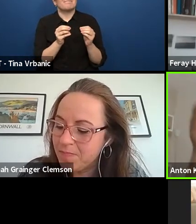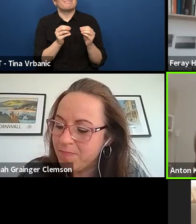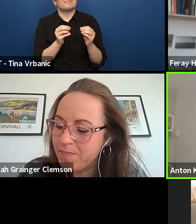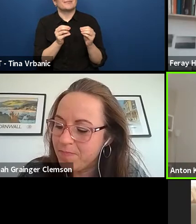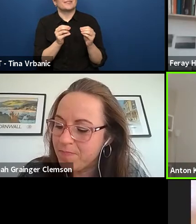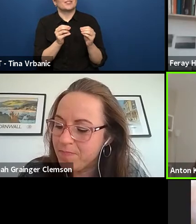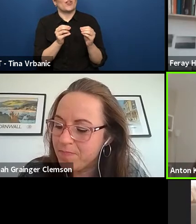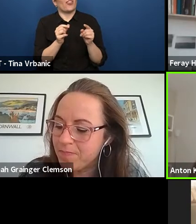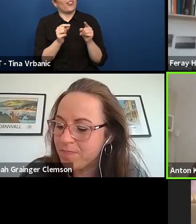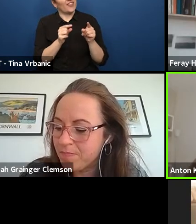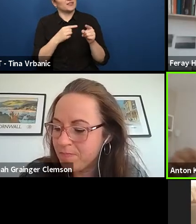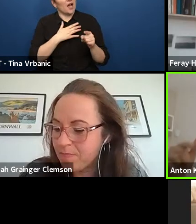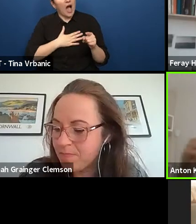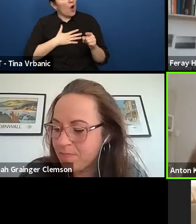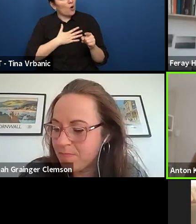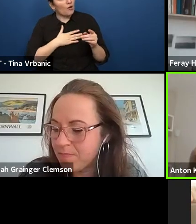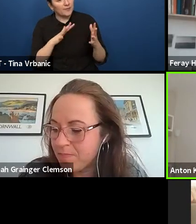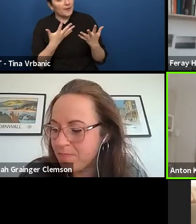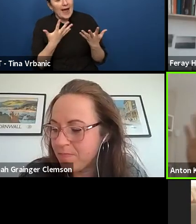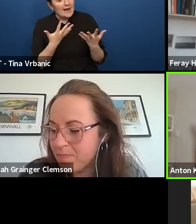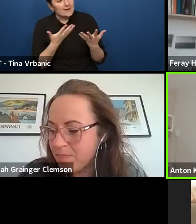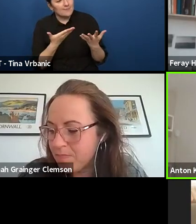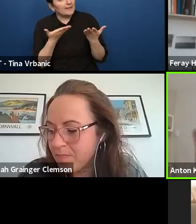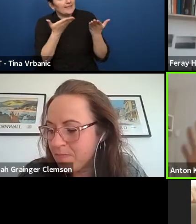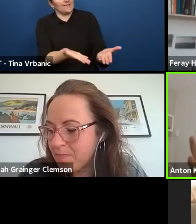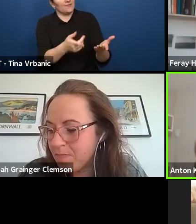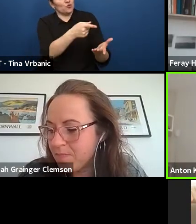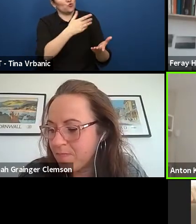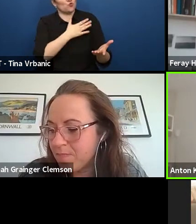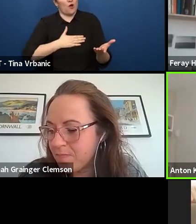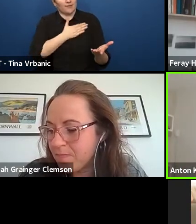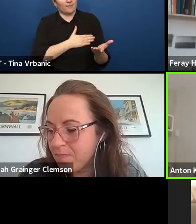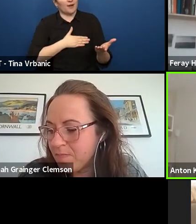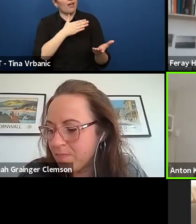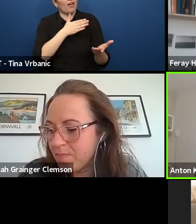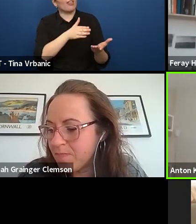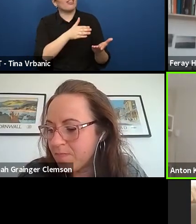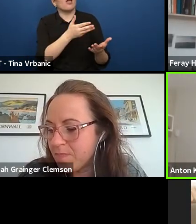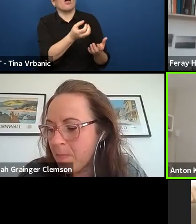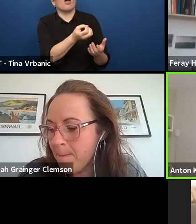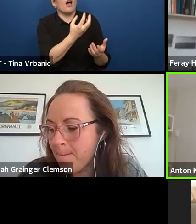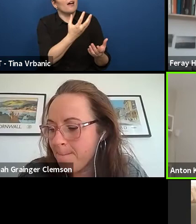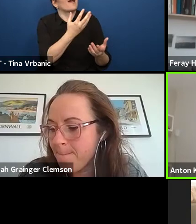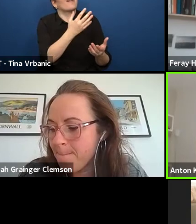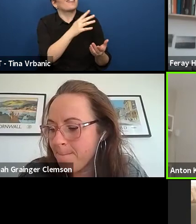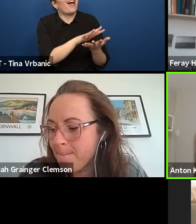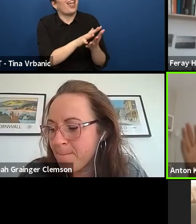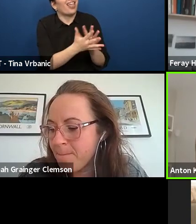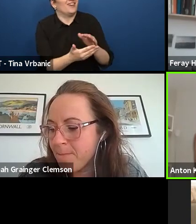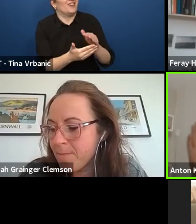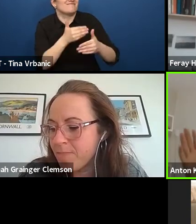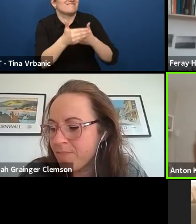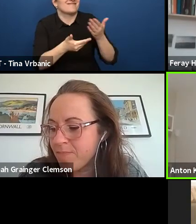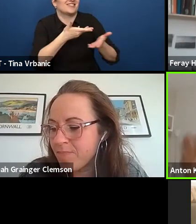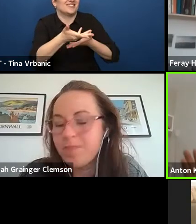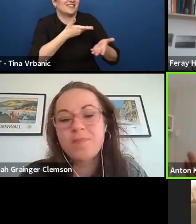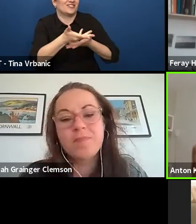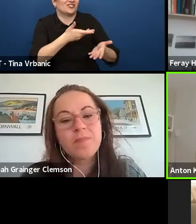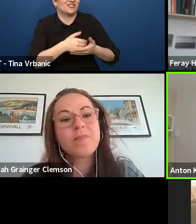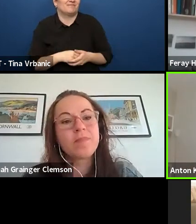Because when I do this interaction things, and that's always like 55 minutes interaction,